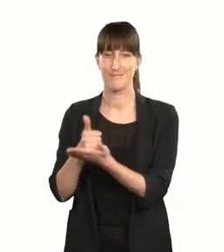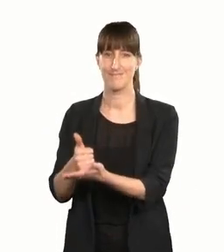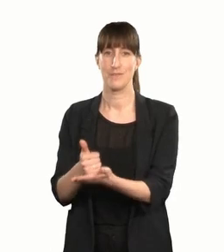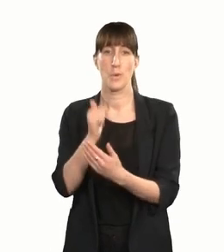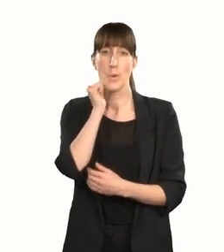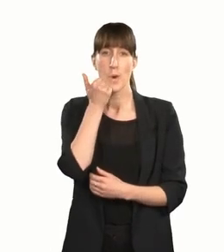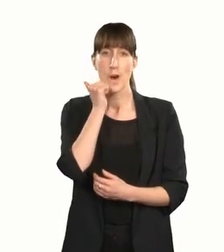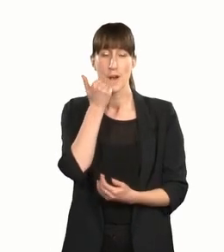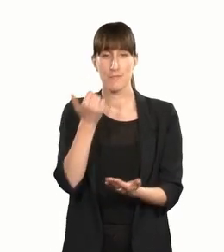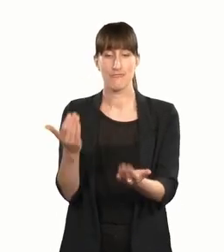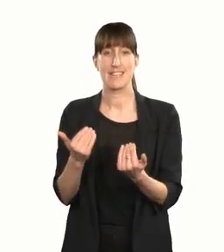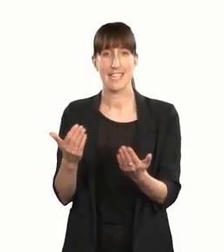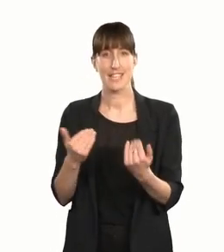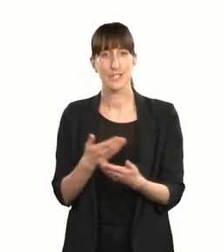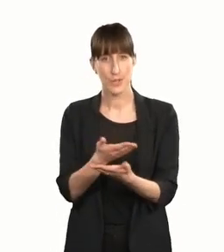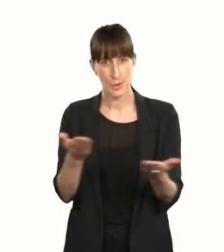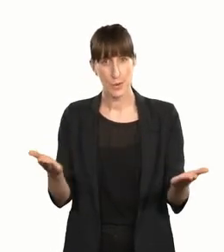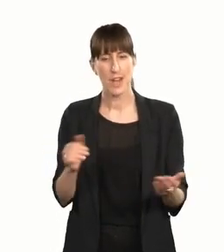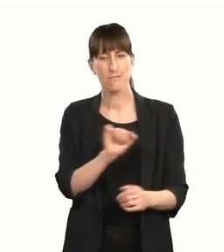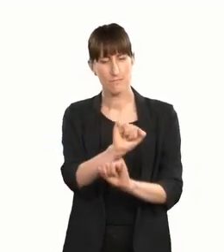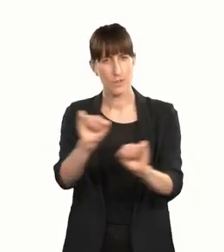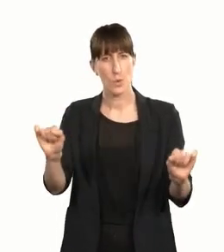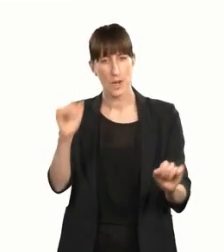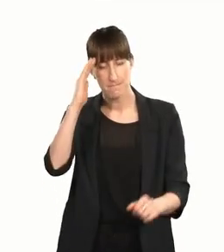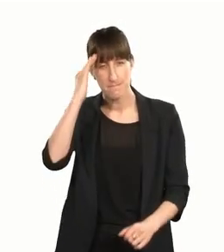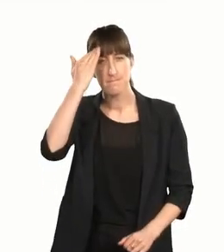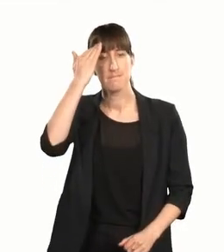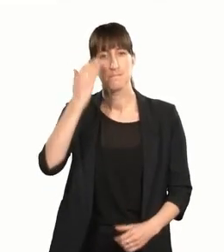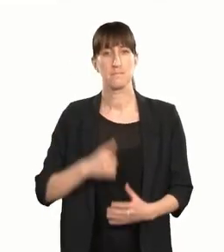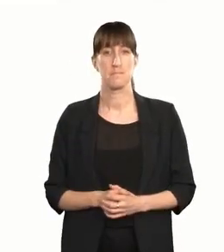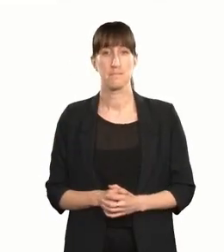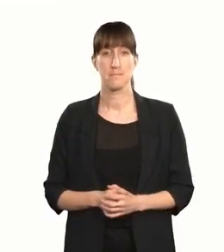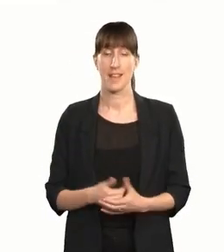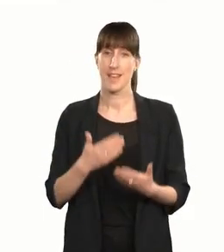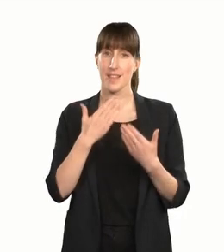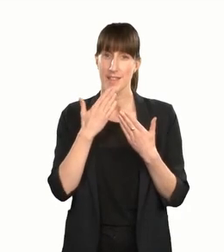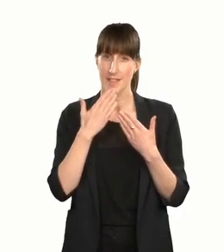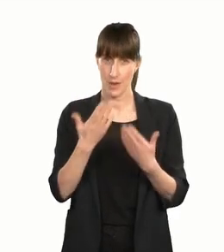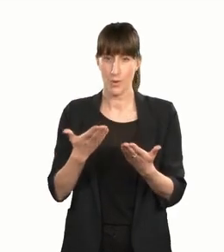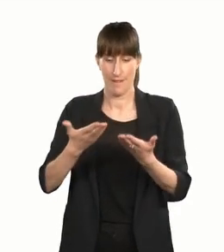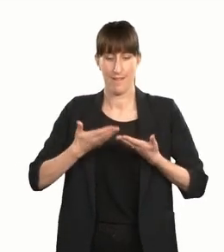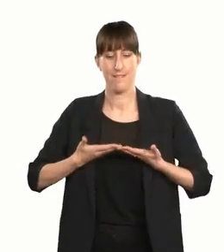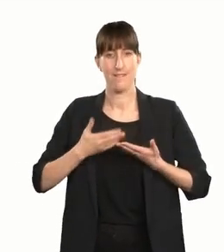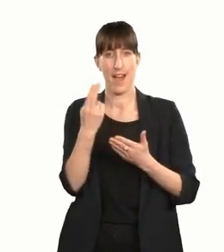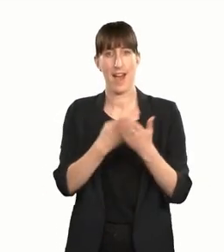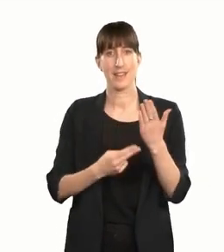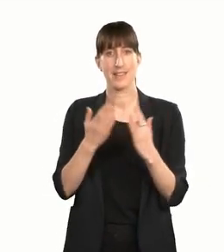Ngā mihi mahana ki a koutou — warm thanks to you all — mō tēnei whakamānawa nui — for this great honour. Thank you for this Arts Access Award.